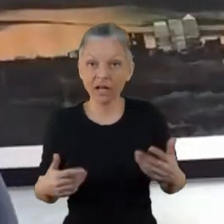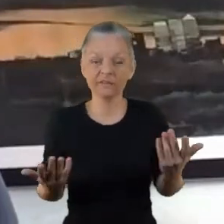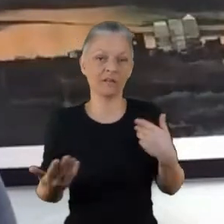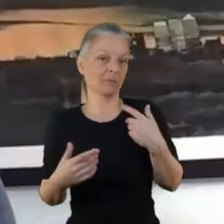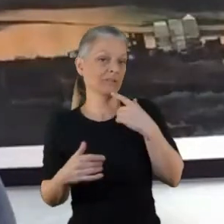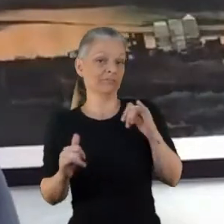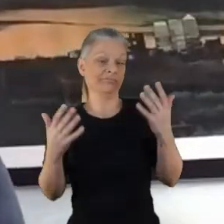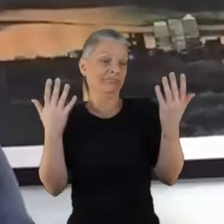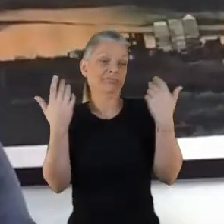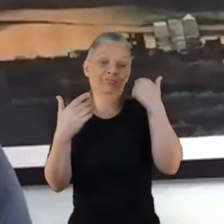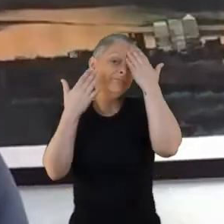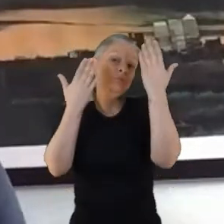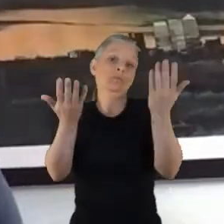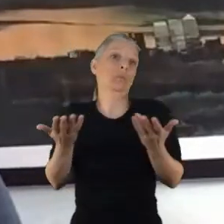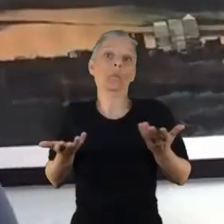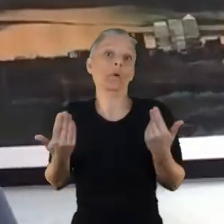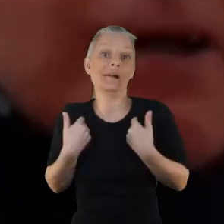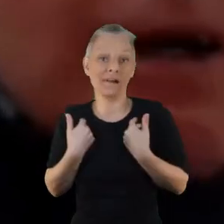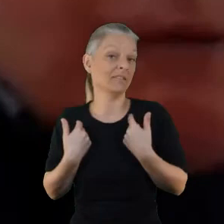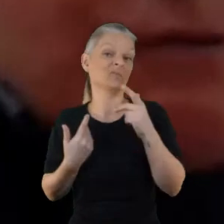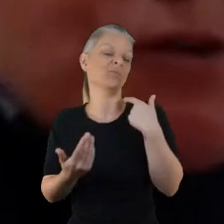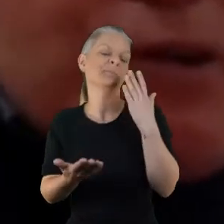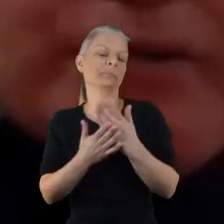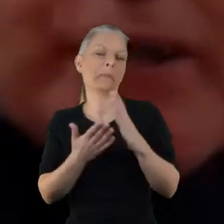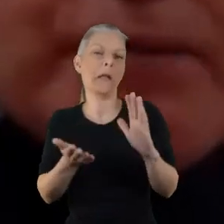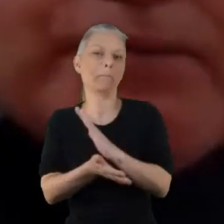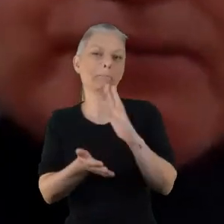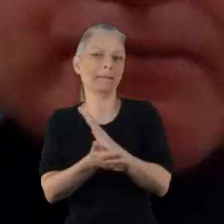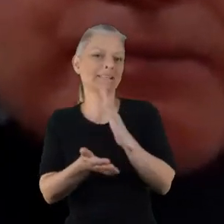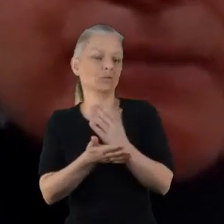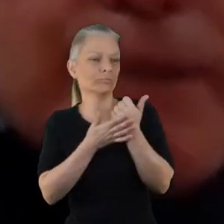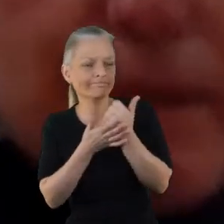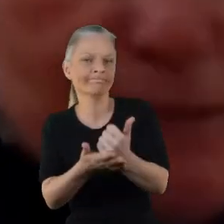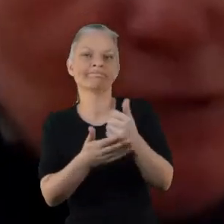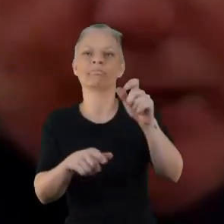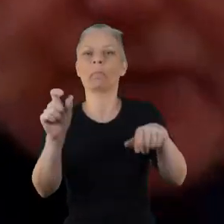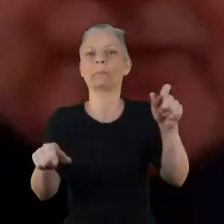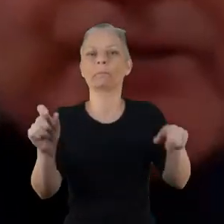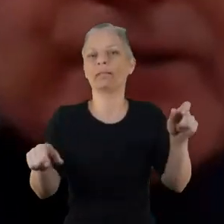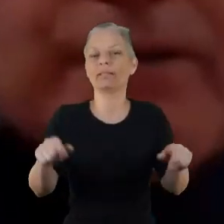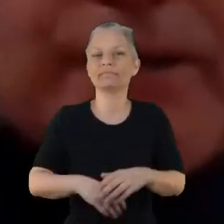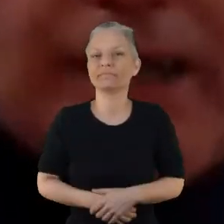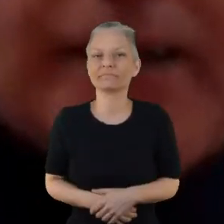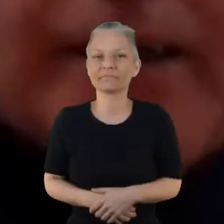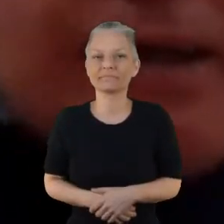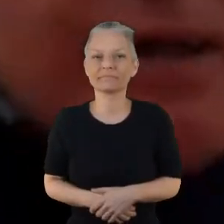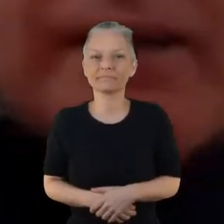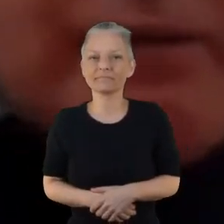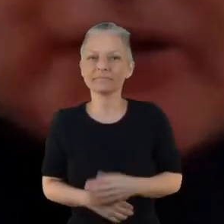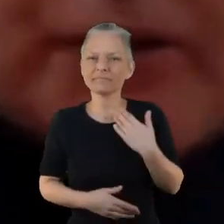I was really impressed when I went to your engagement meeting. I've been fortunate enough to get involved with this charity and they've been good to